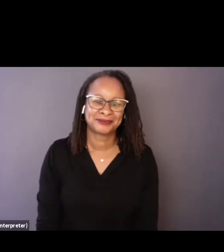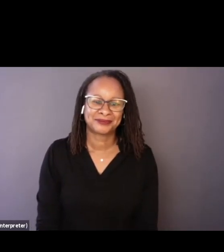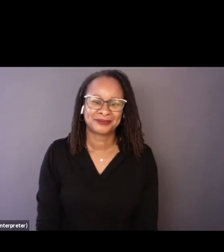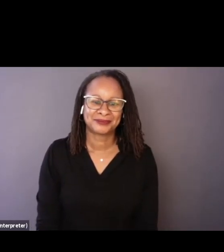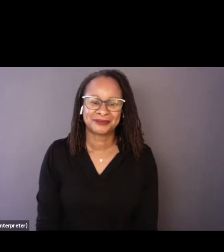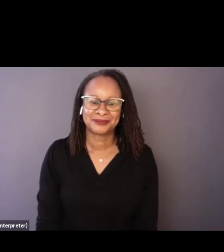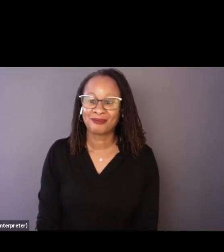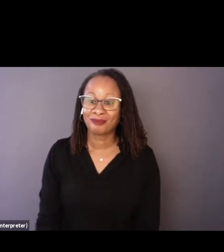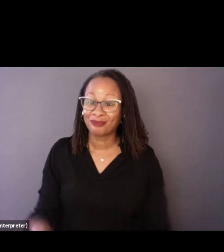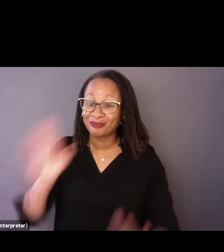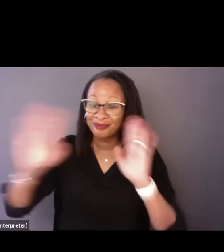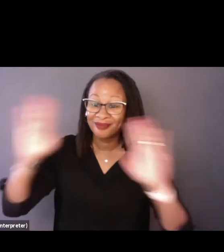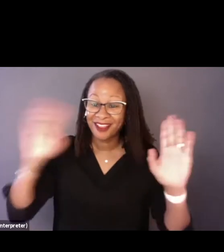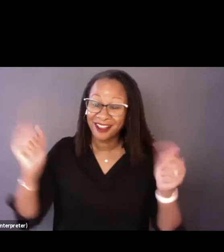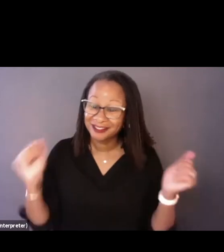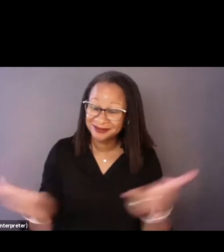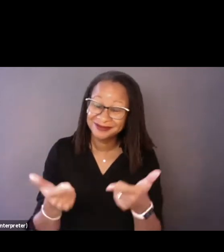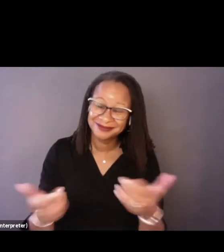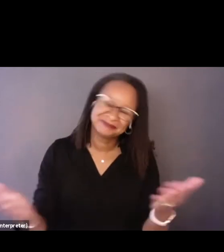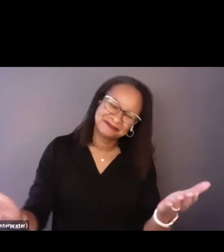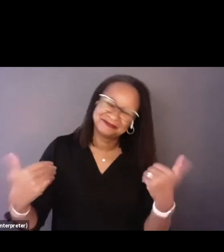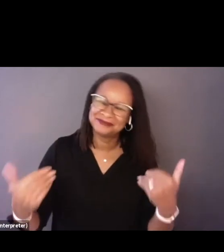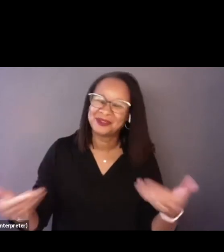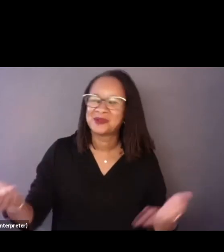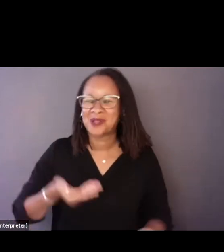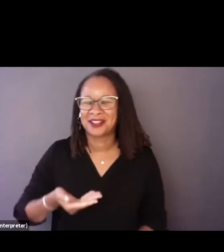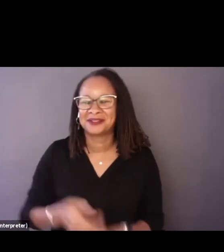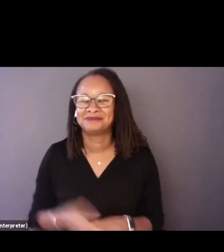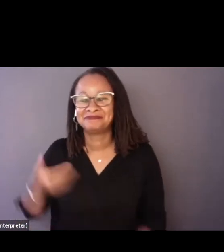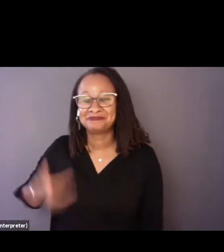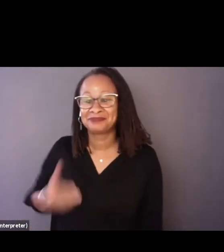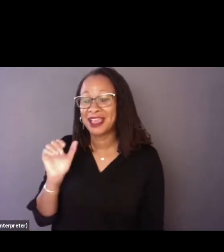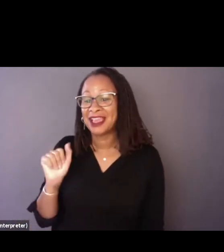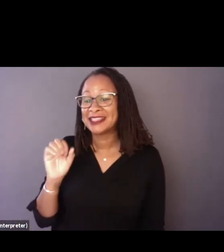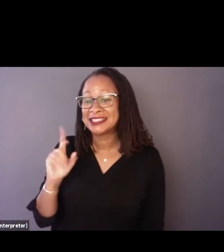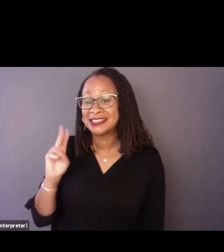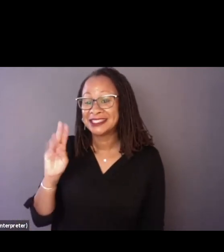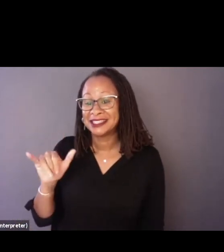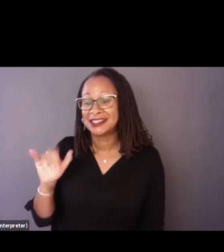Hello, everyone. Welcome, my name is Cassidy Dimon,